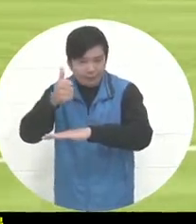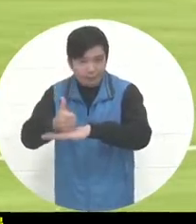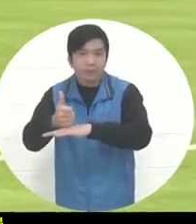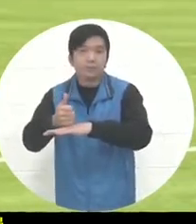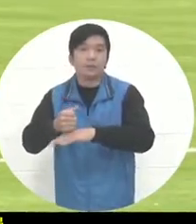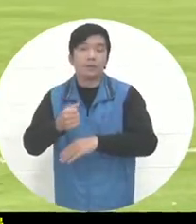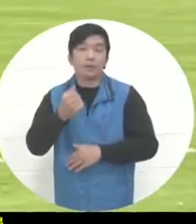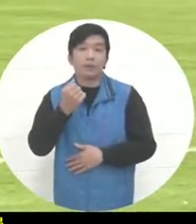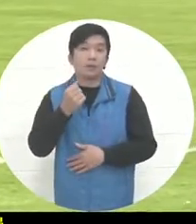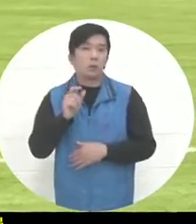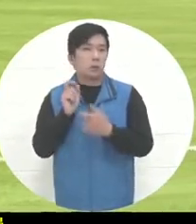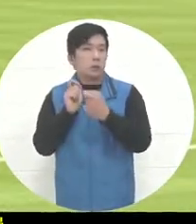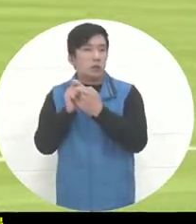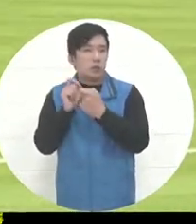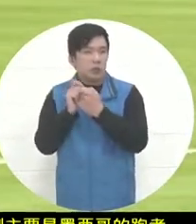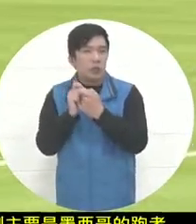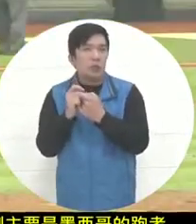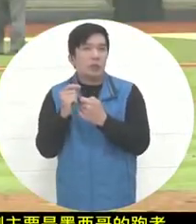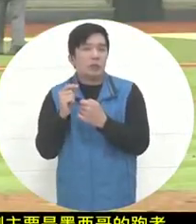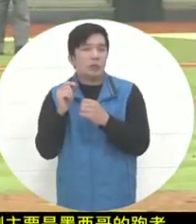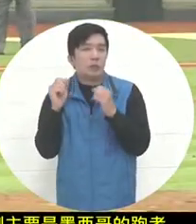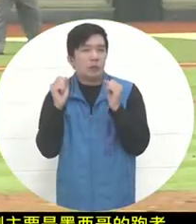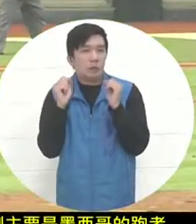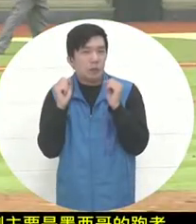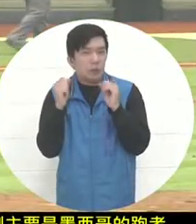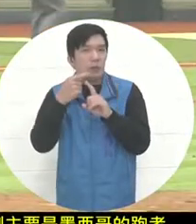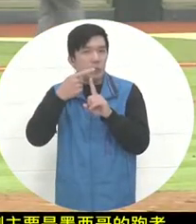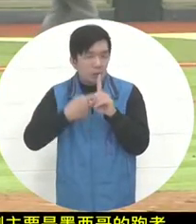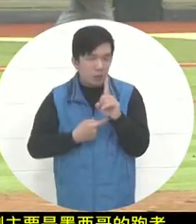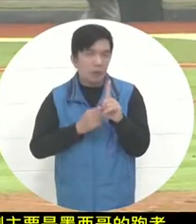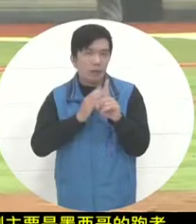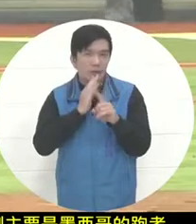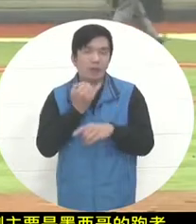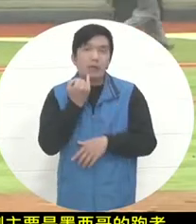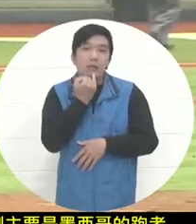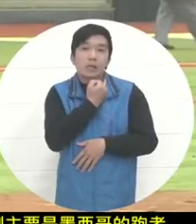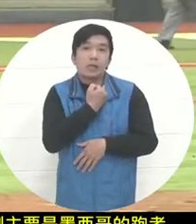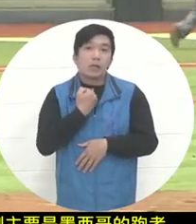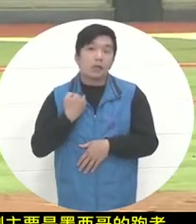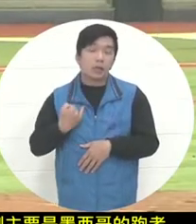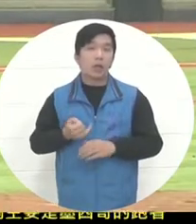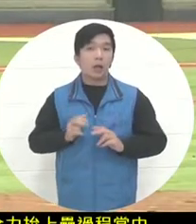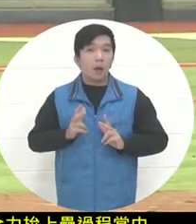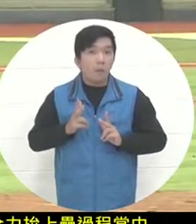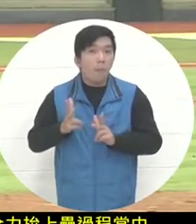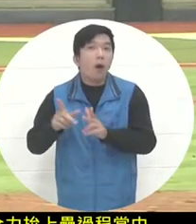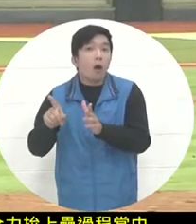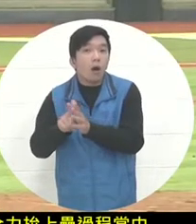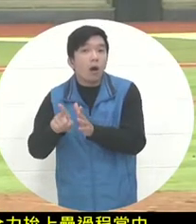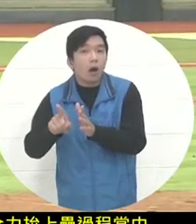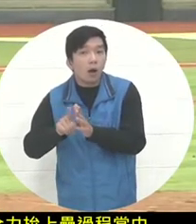true that the weather has been relatively cold today for the past two days? During the running process, many players from each team had this